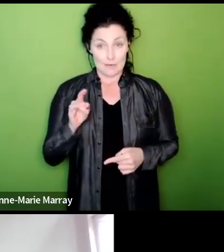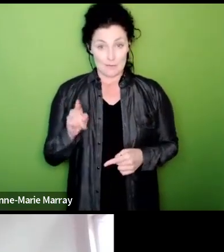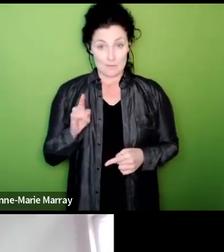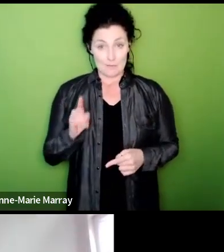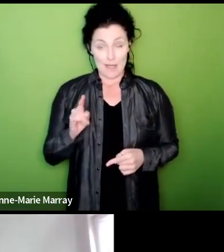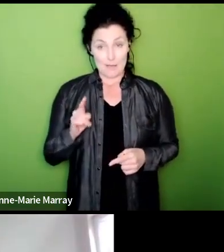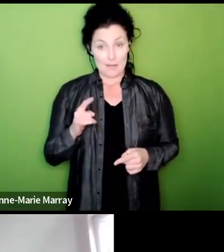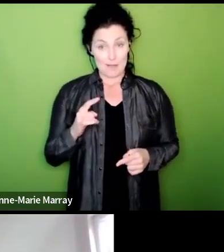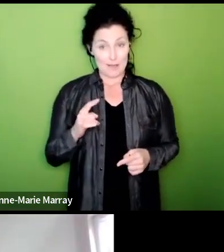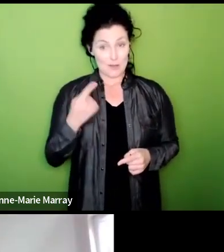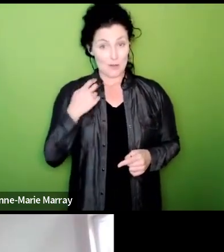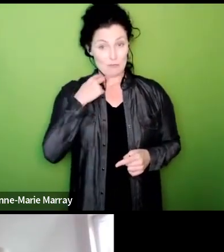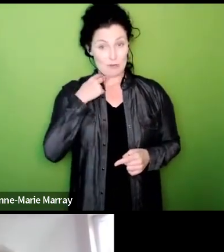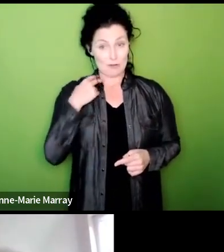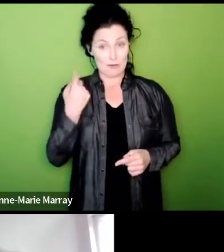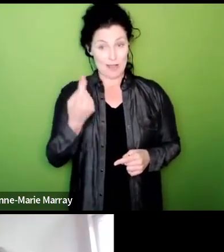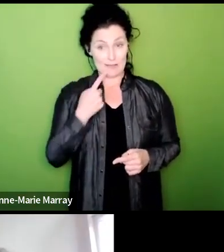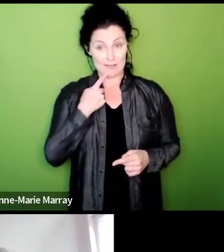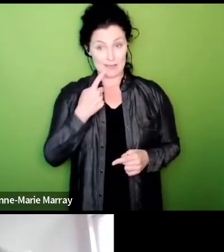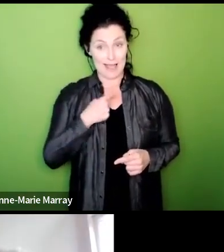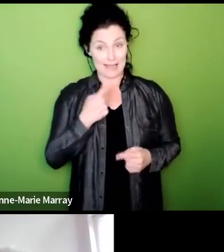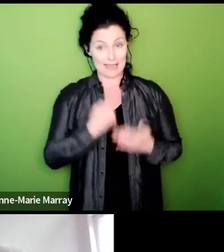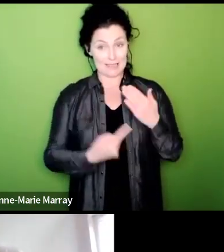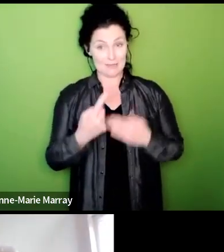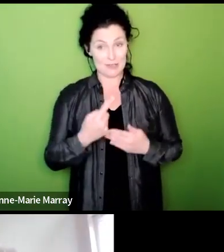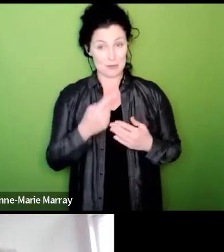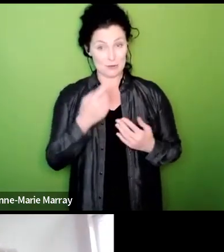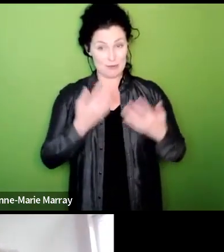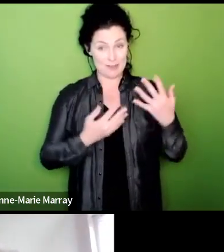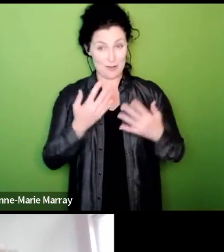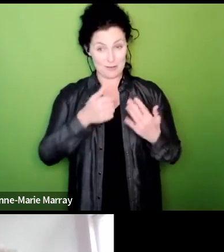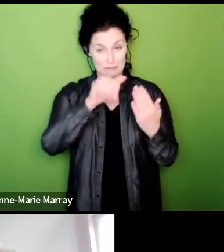offer of declaring individual results because there's a whole list of them now so you might